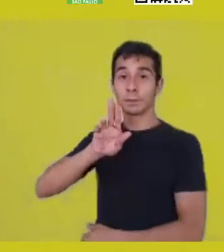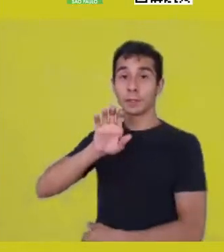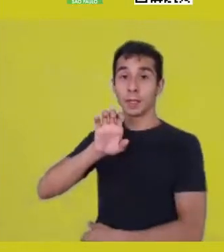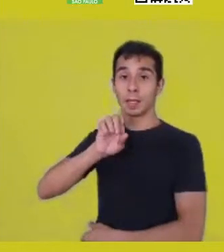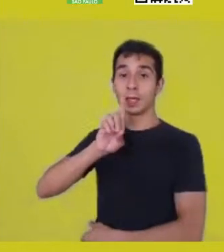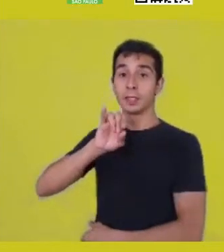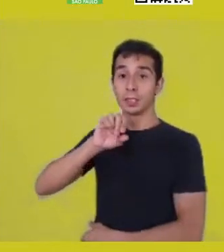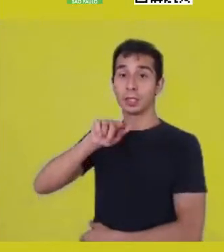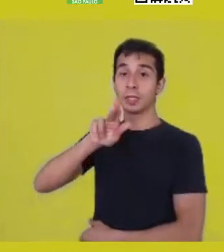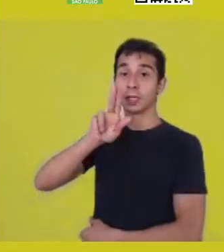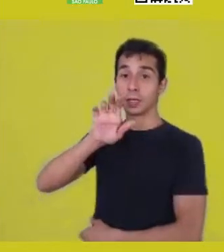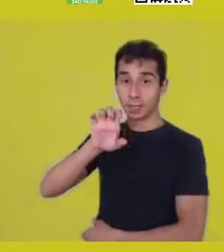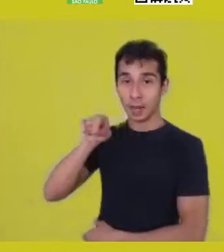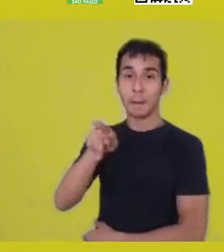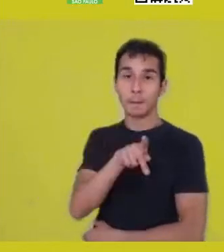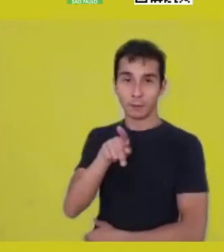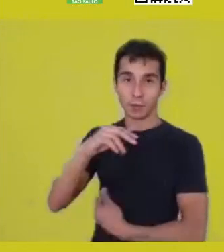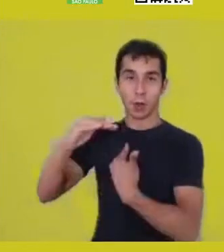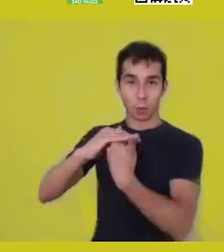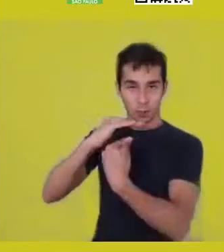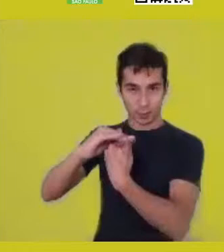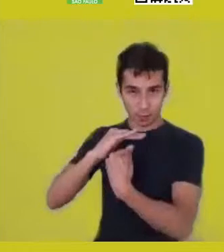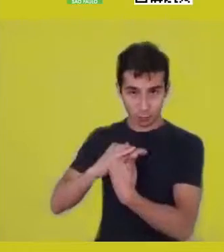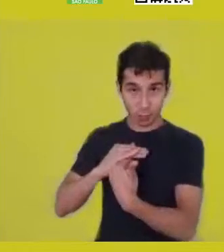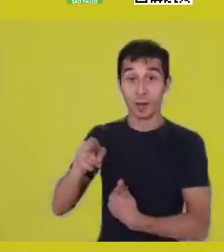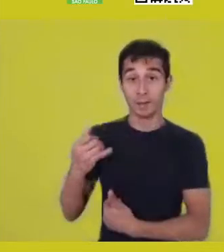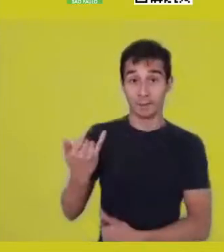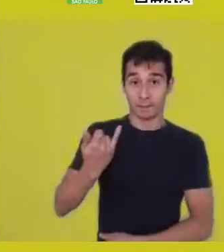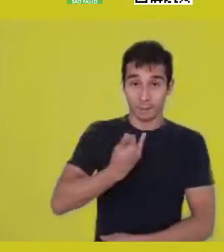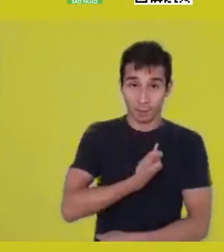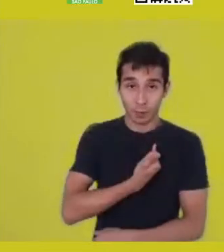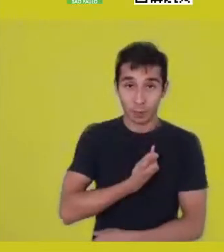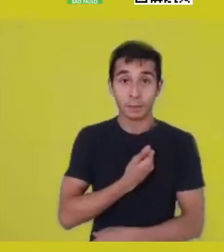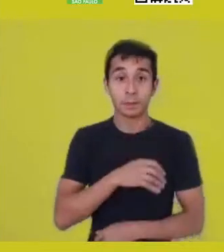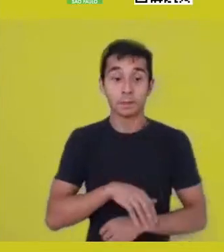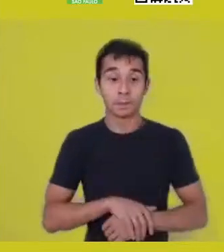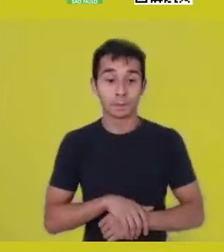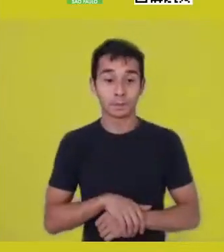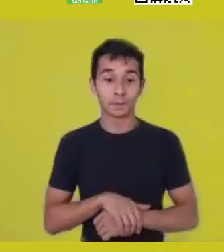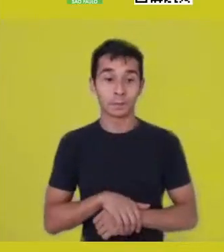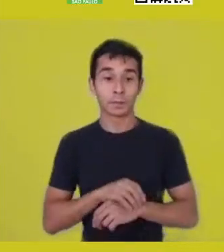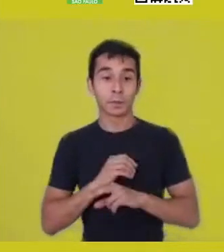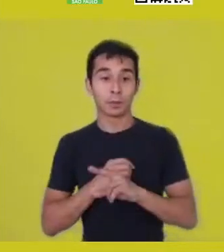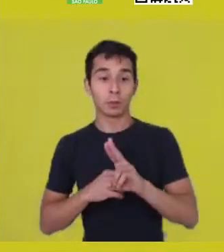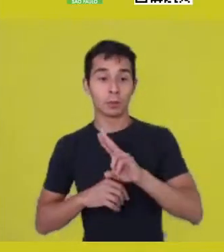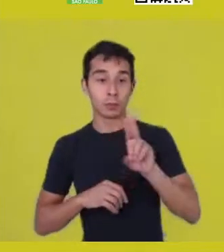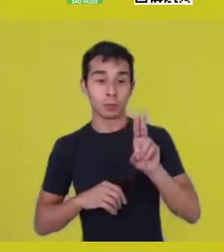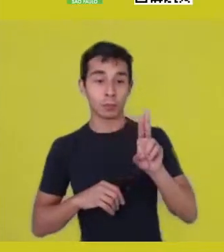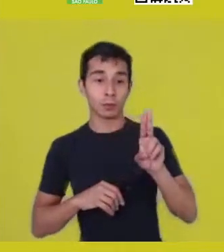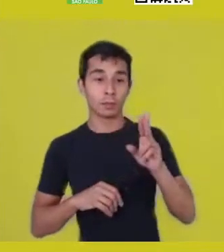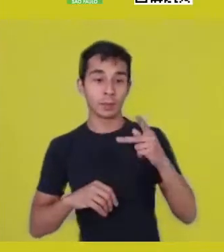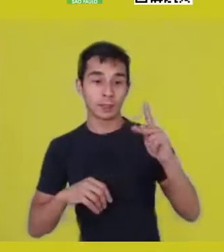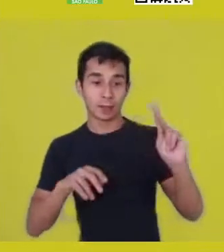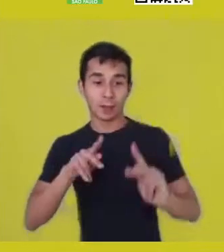said, “Katiúscia, ka is what you know in Brazil as ashe.”